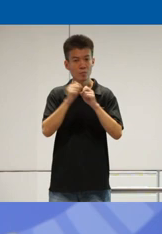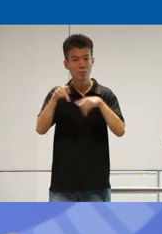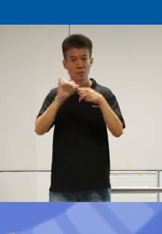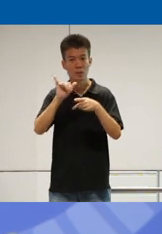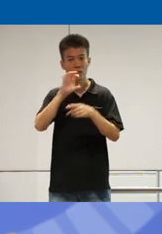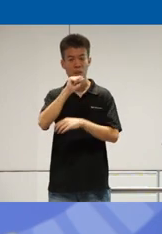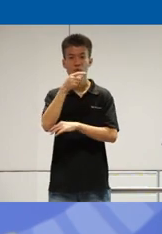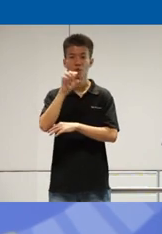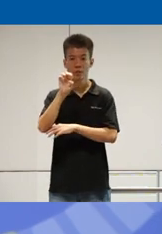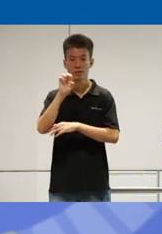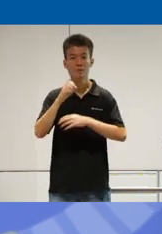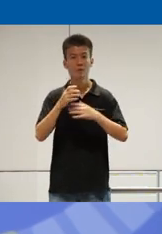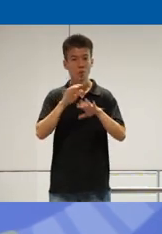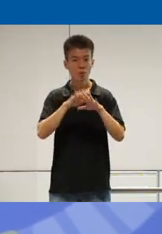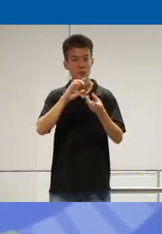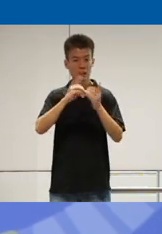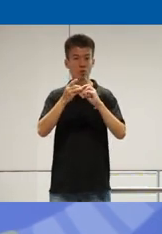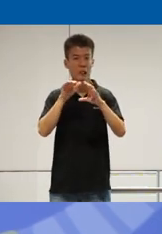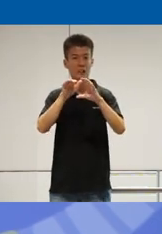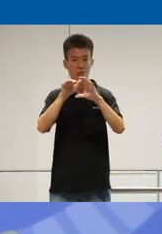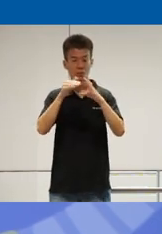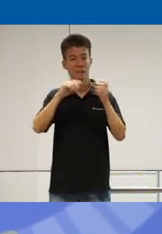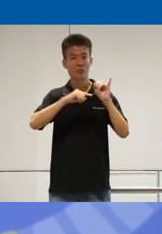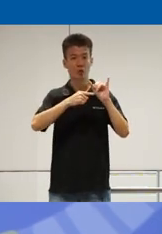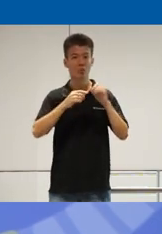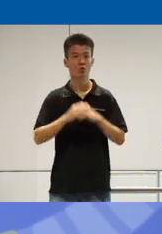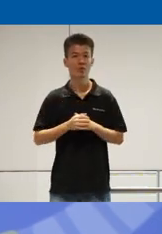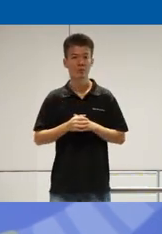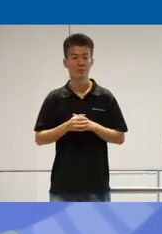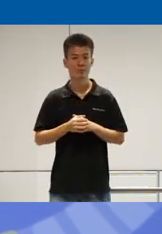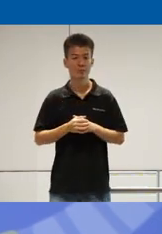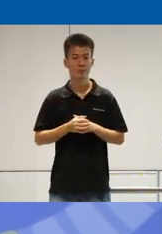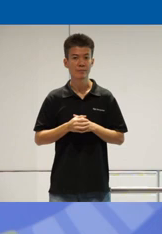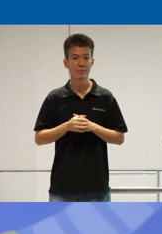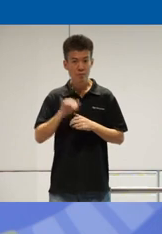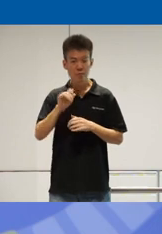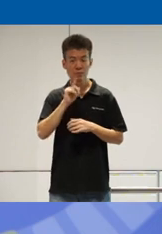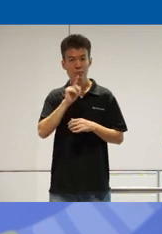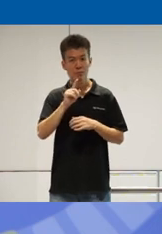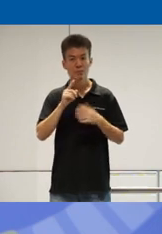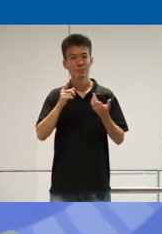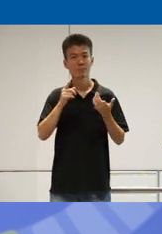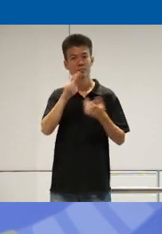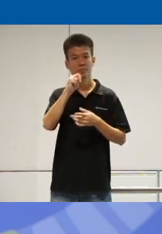and Nal on digital accessibility initiatives and this is really a nent feel you know like